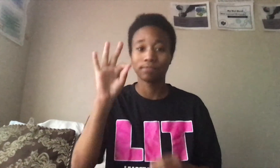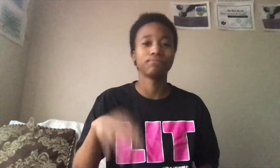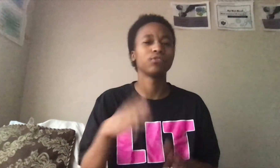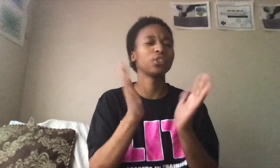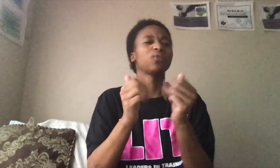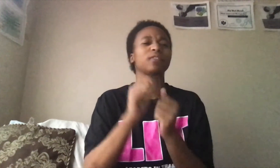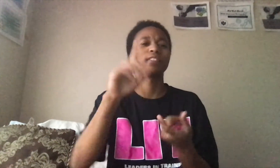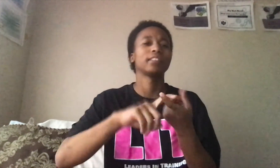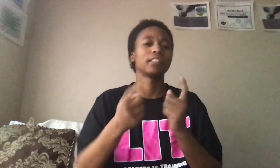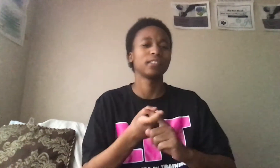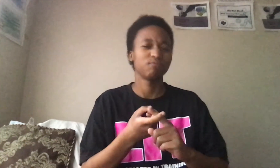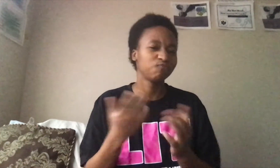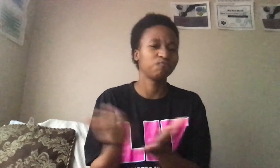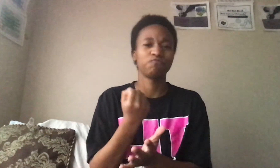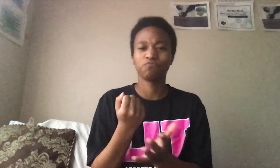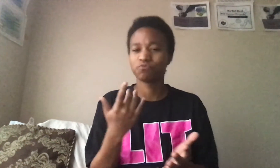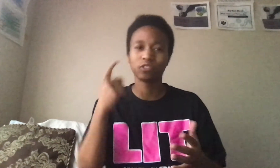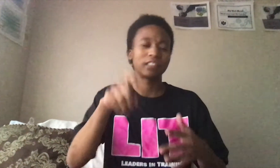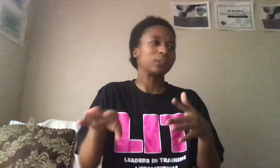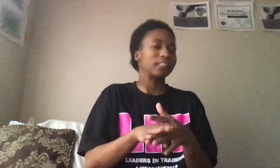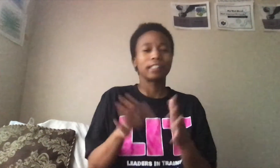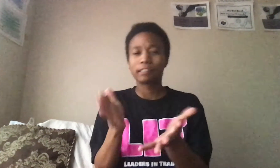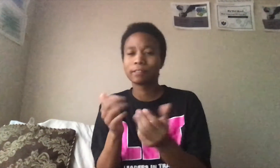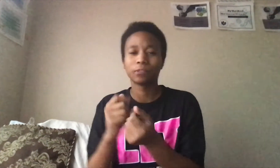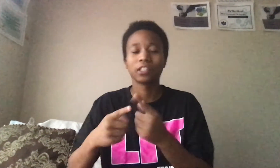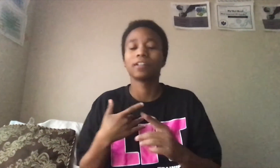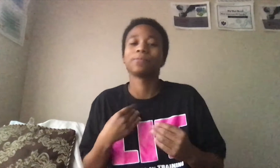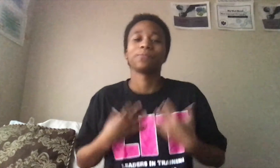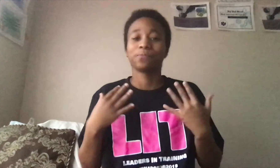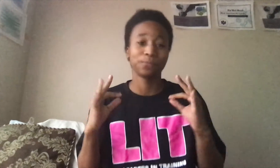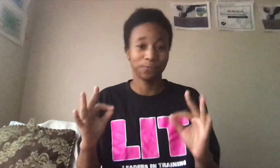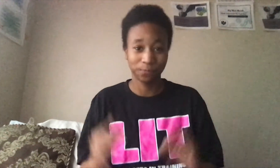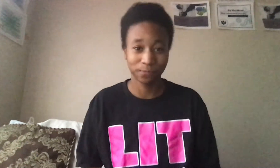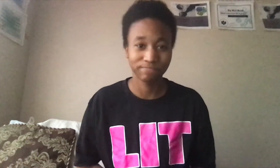9. Chat with your friends. if you need break can take a chat with your friends. would feel happy and satisfied.